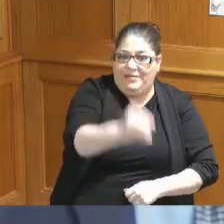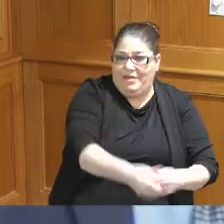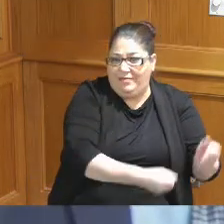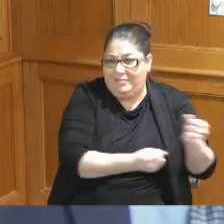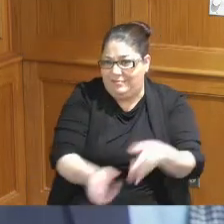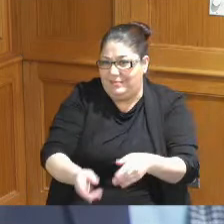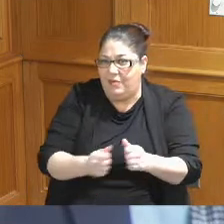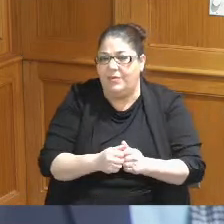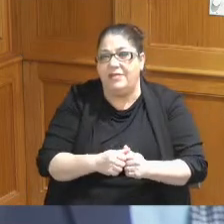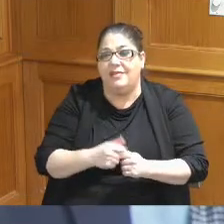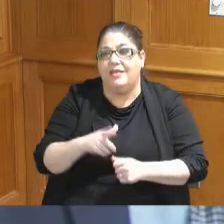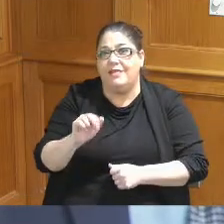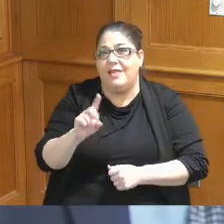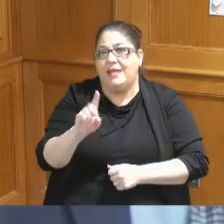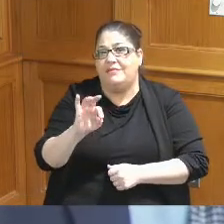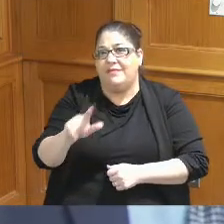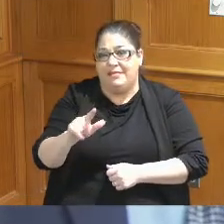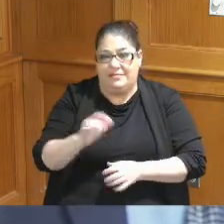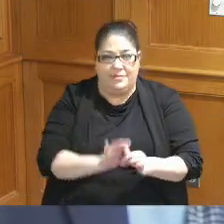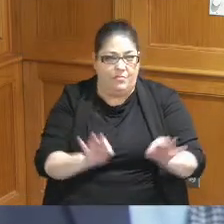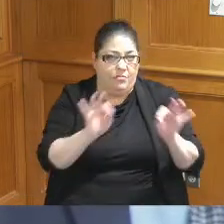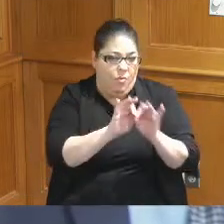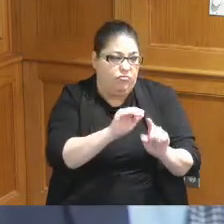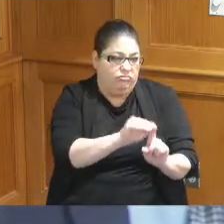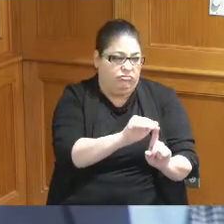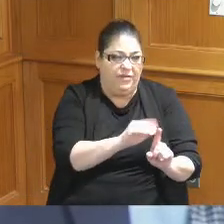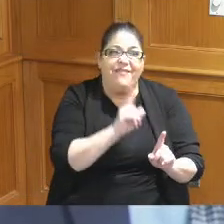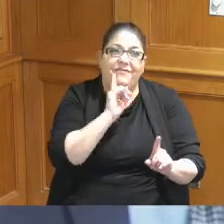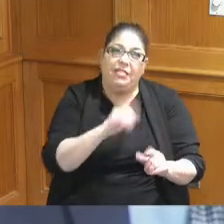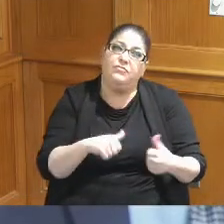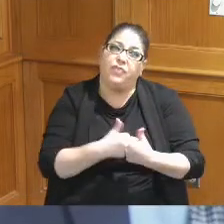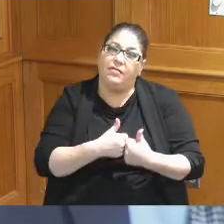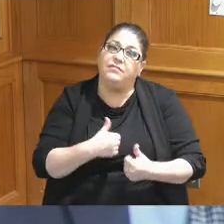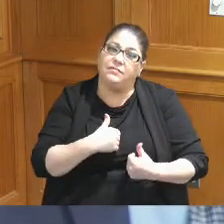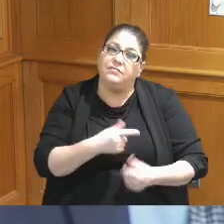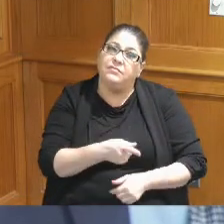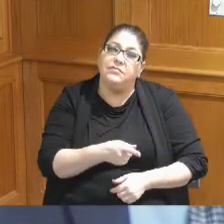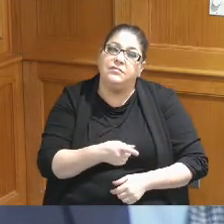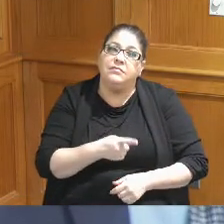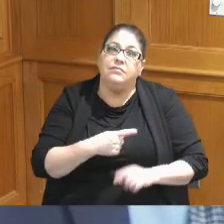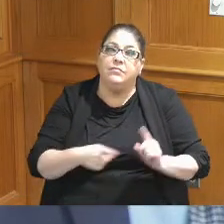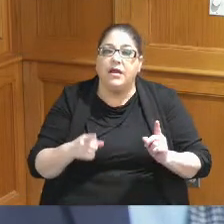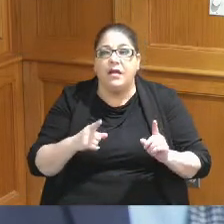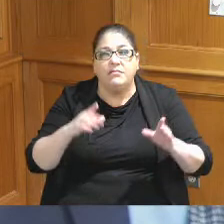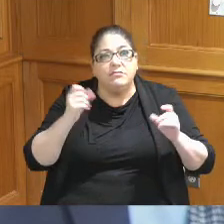a really important thing to do I also think it can be challenging but that there is a focus here on